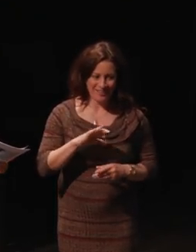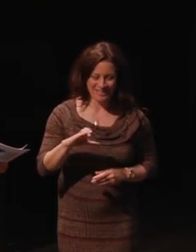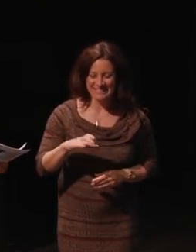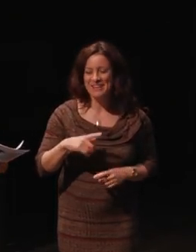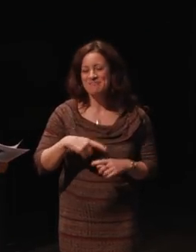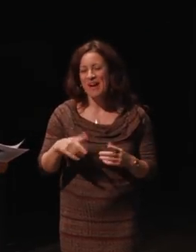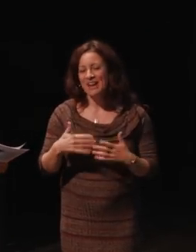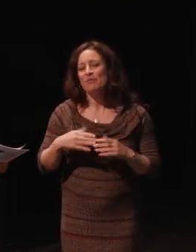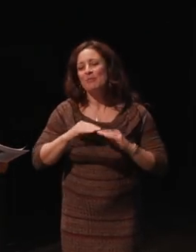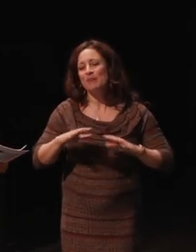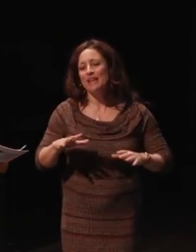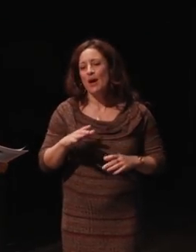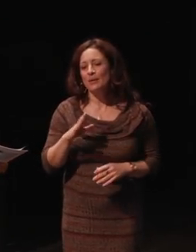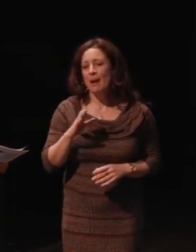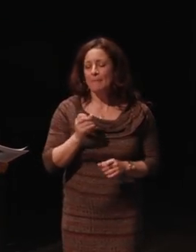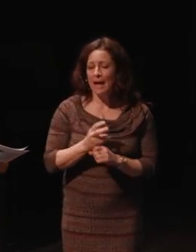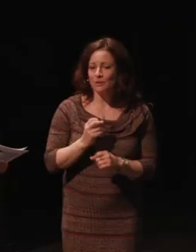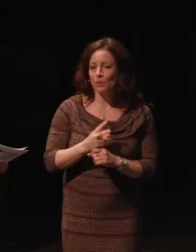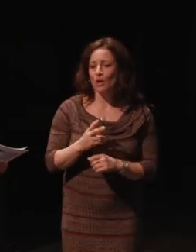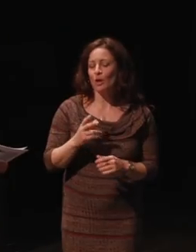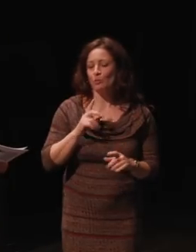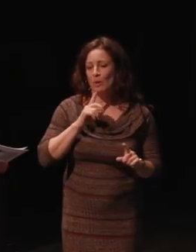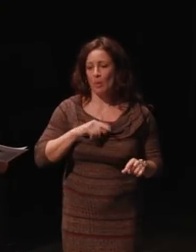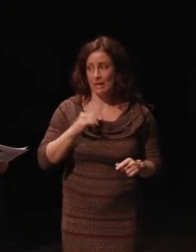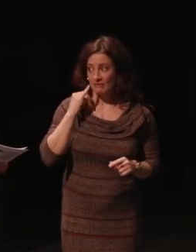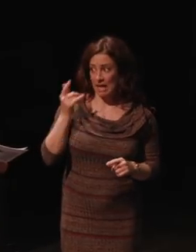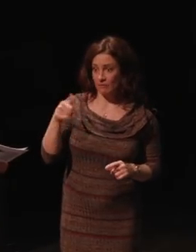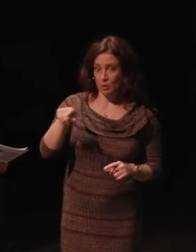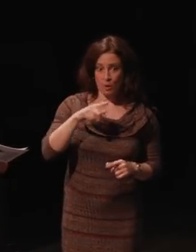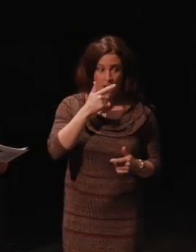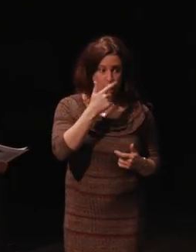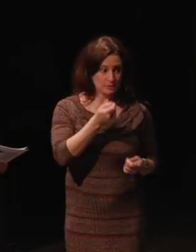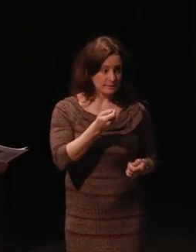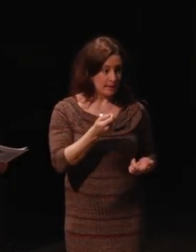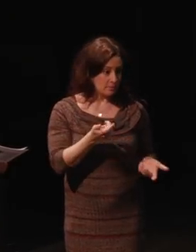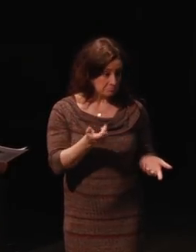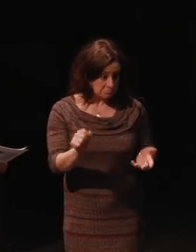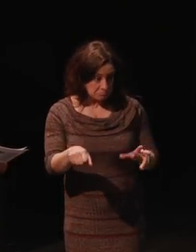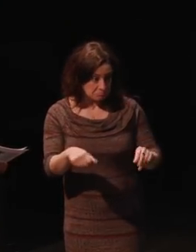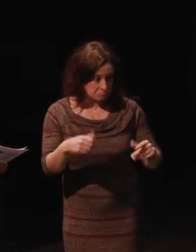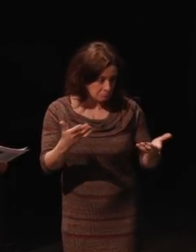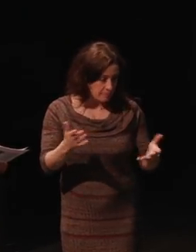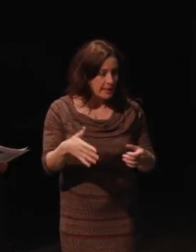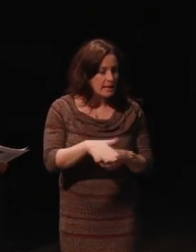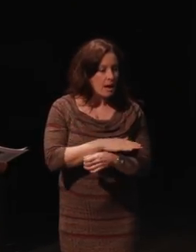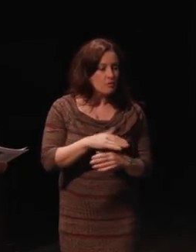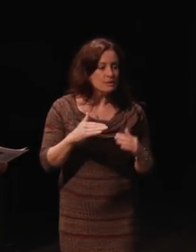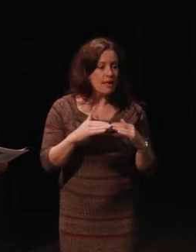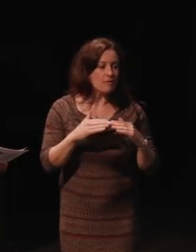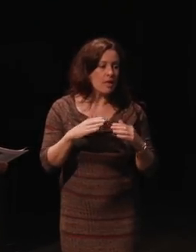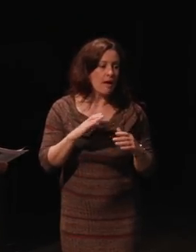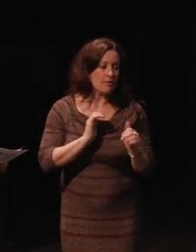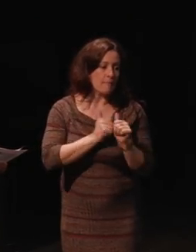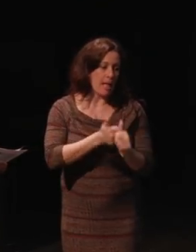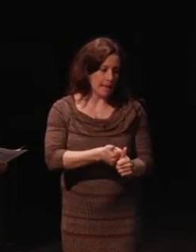out a biannual report in case any of you are interested in it. It covers the level of compliance by industries,